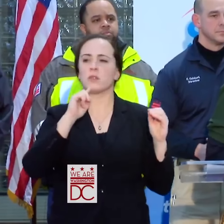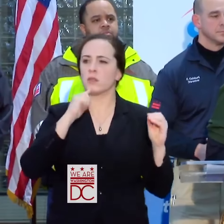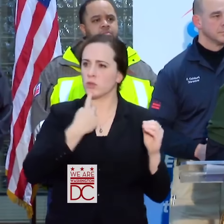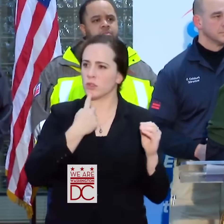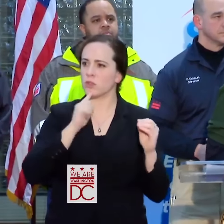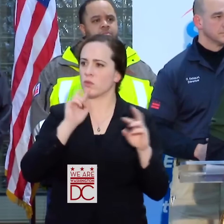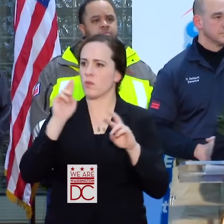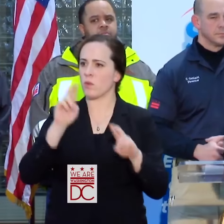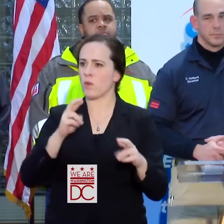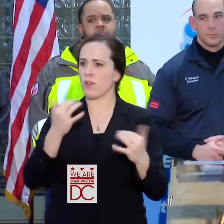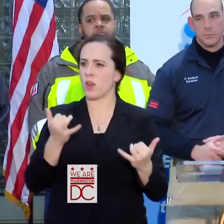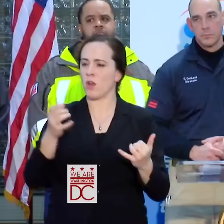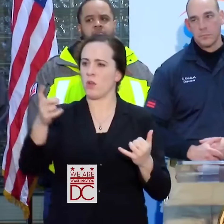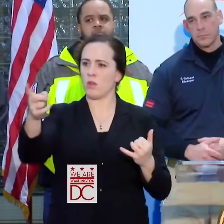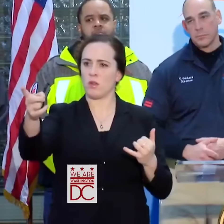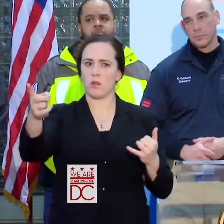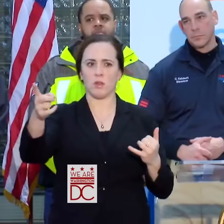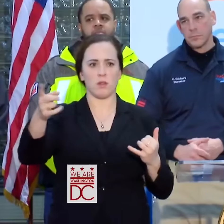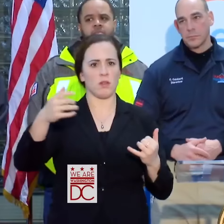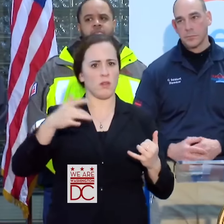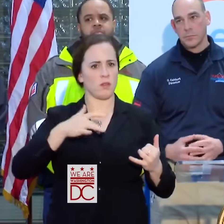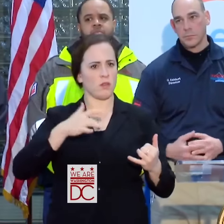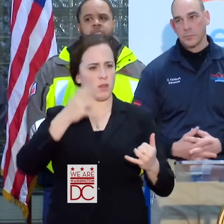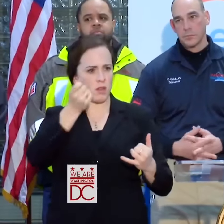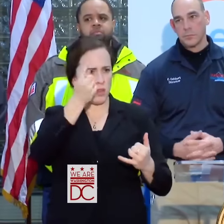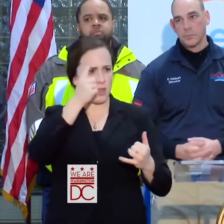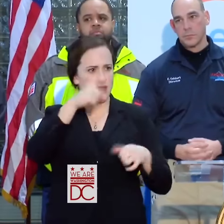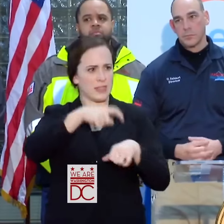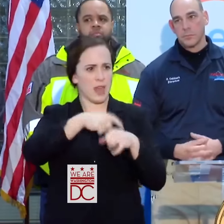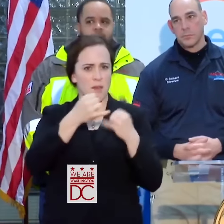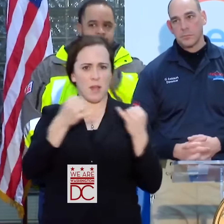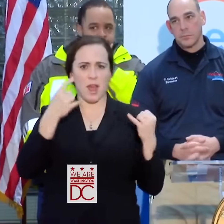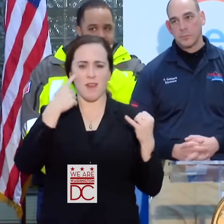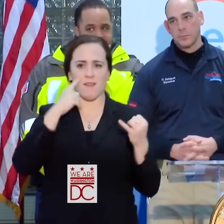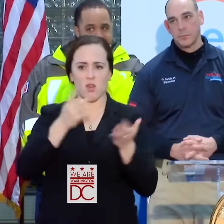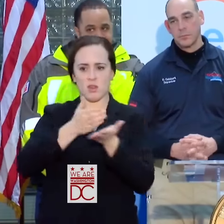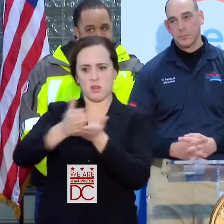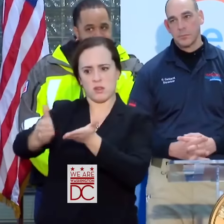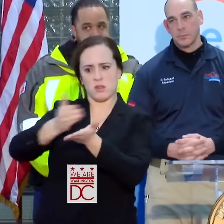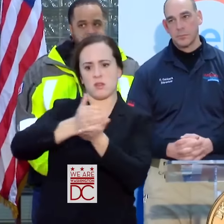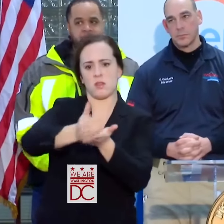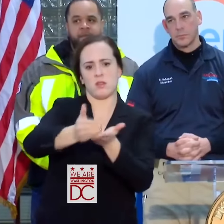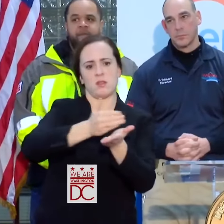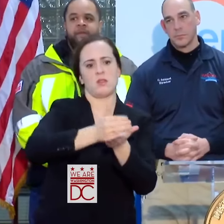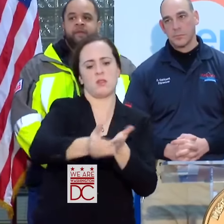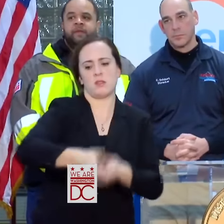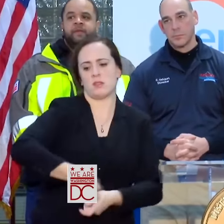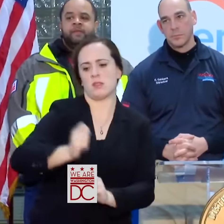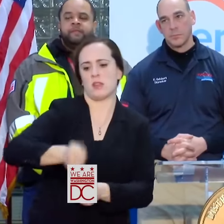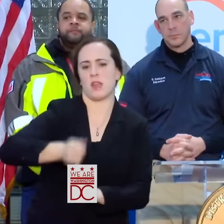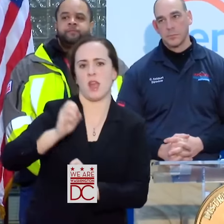MAYOR, DO YOU HAVE A SENSE OF A TIMELINE OF DIGGING OUT ONCE THE STORM STOPS? DO WE THINK SCHOOLS WILL BE OPEN ON MONDAY?